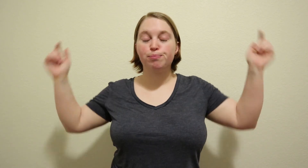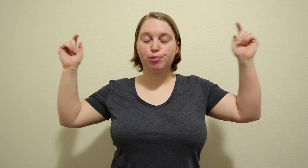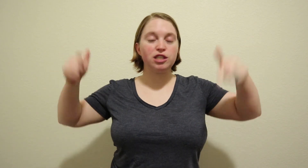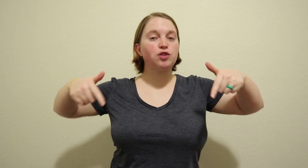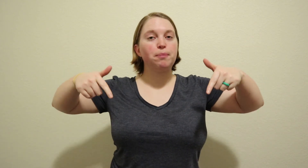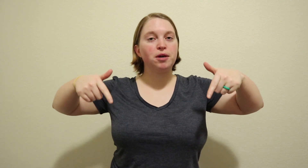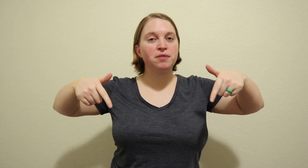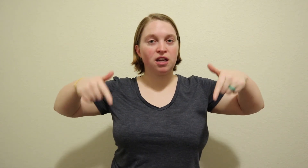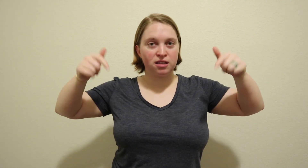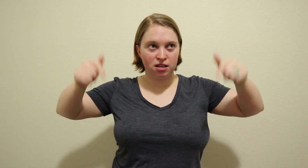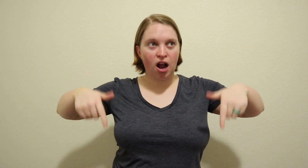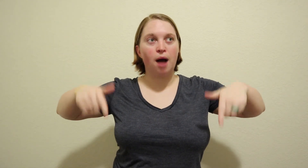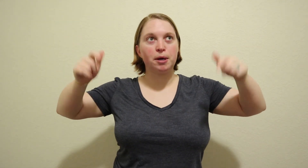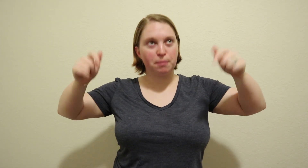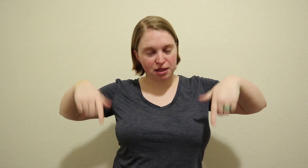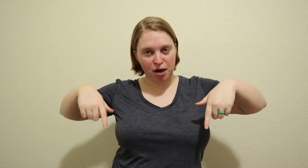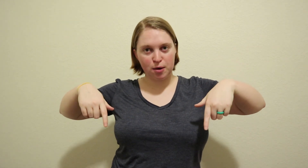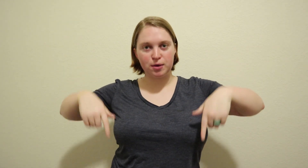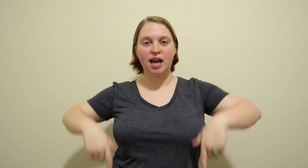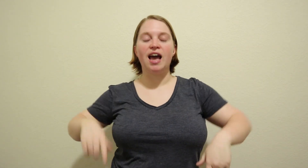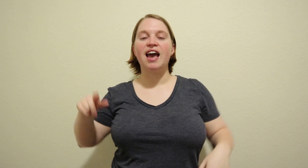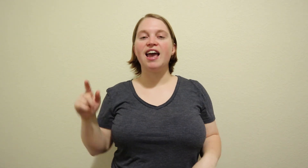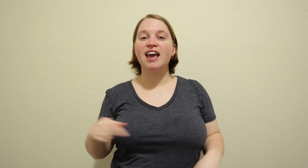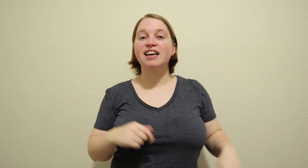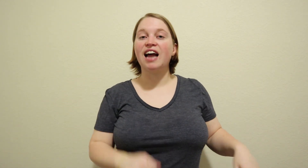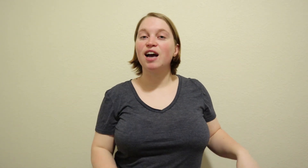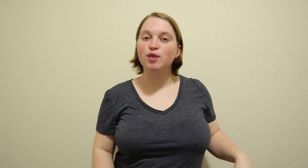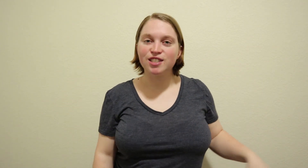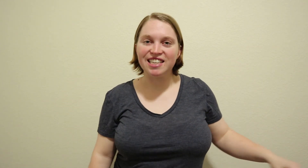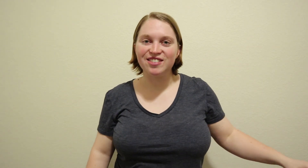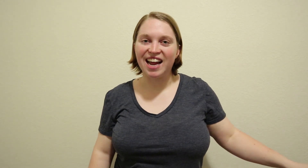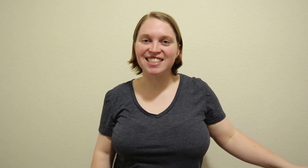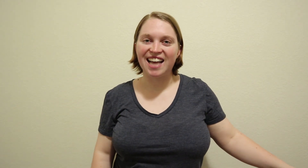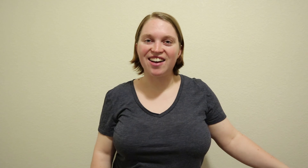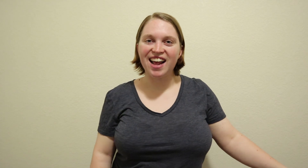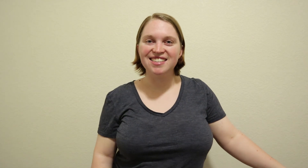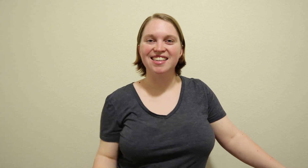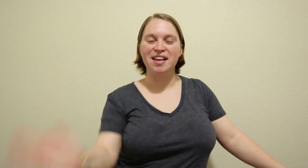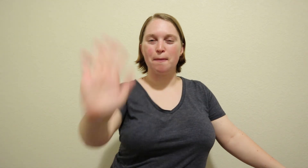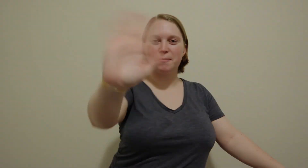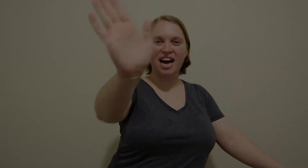please drop them then comment below and I will see you next Saturday Bye